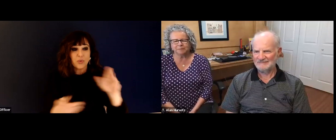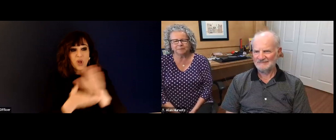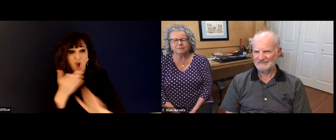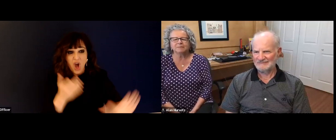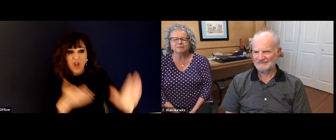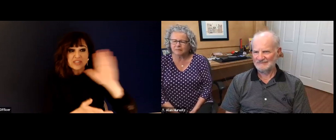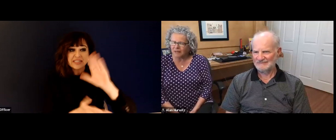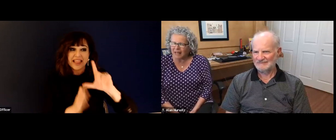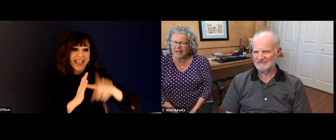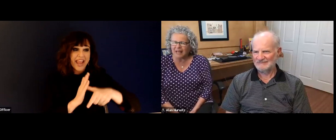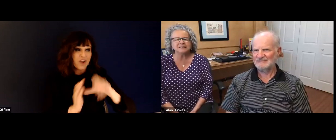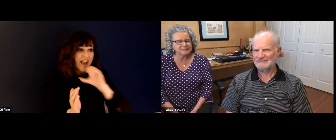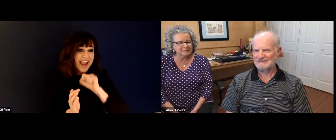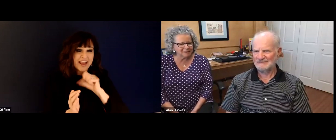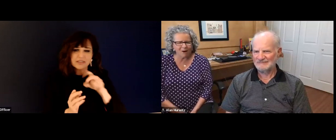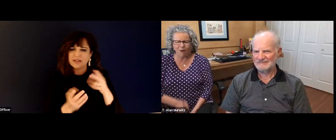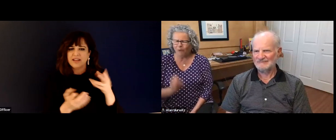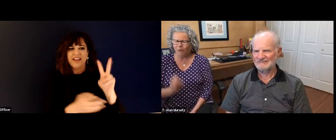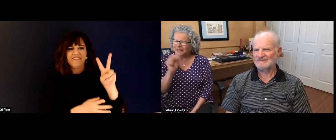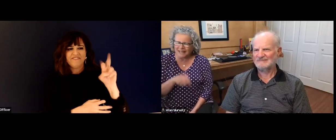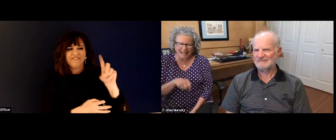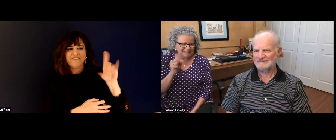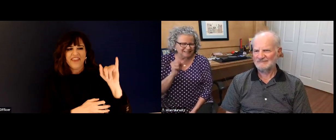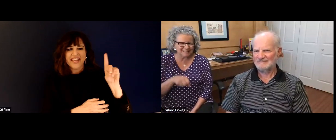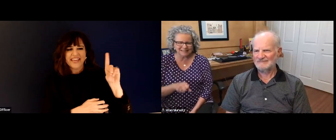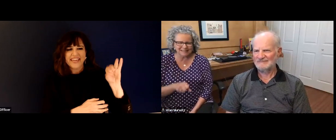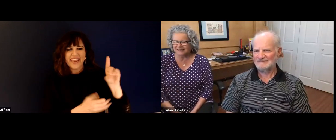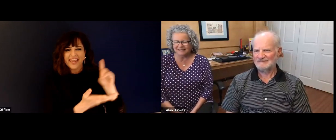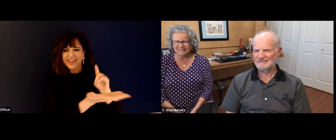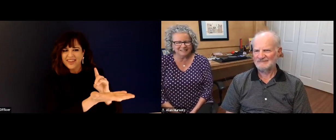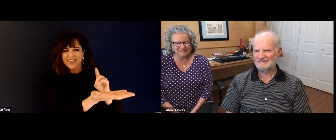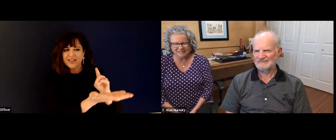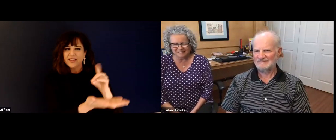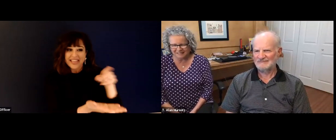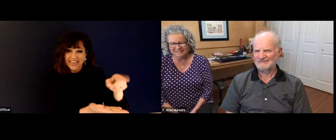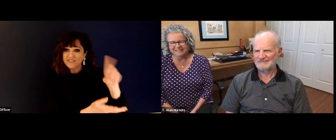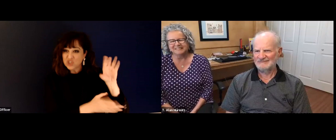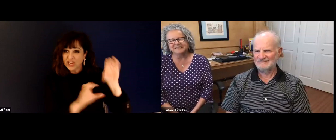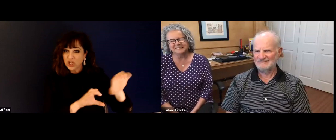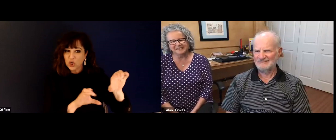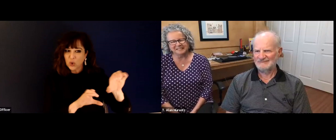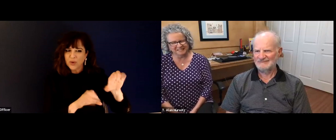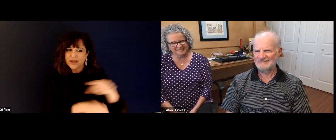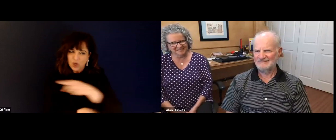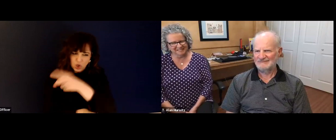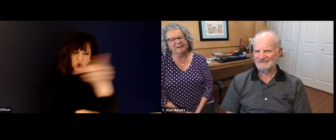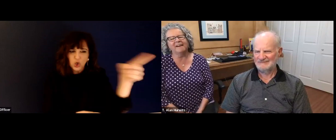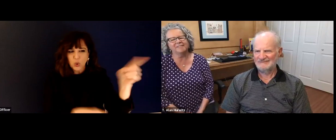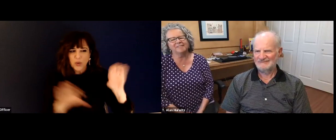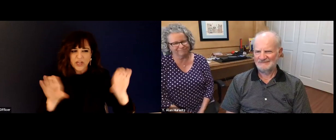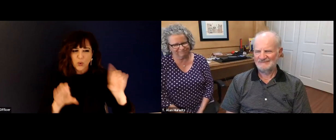Thank you so much for sharing your experience. Vicki. I want the audience. You know, just to think about that. Just you know,